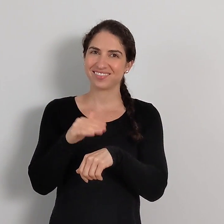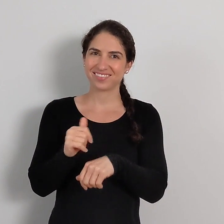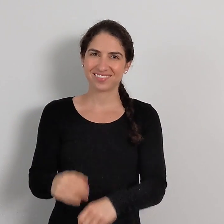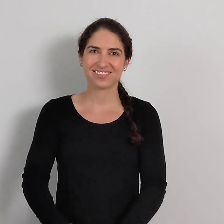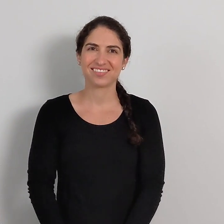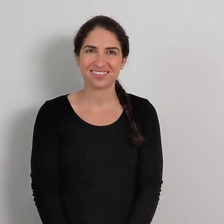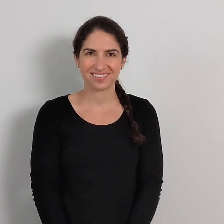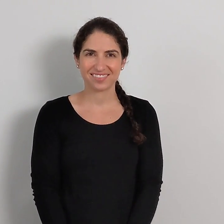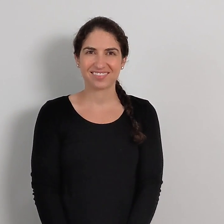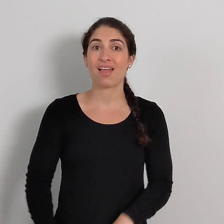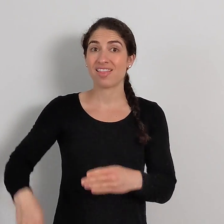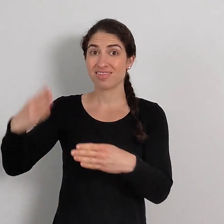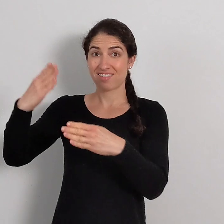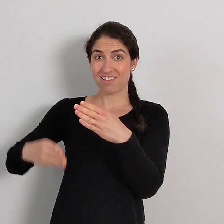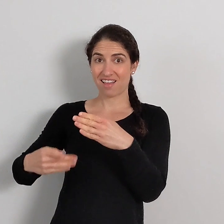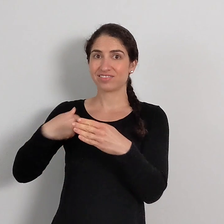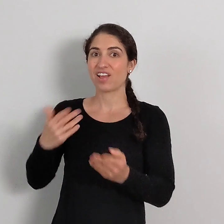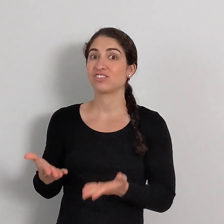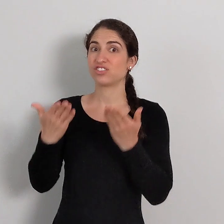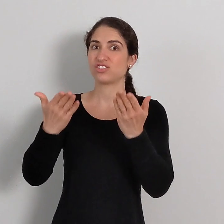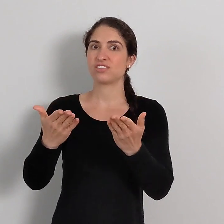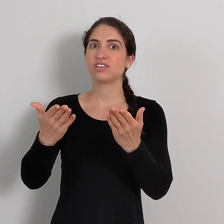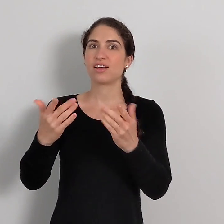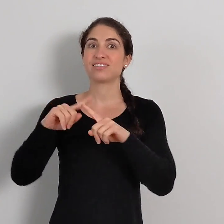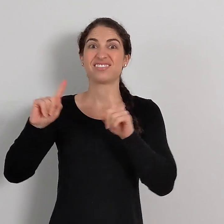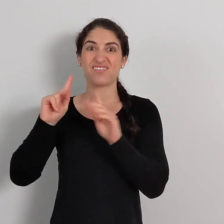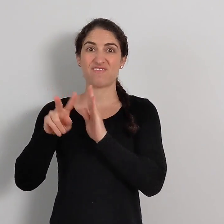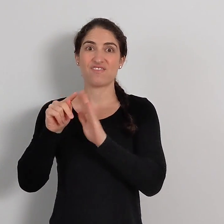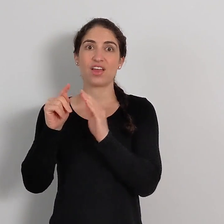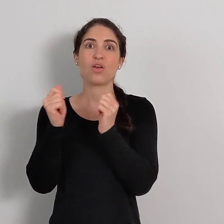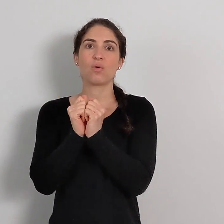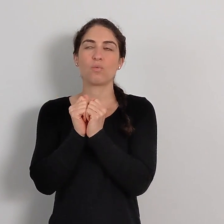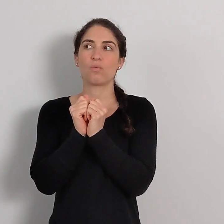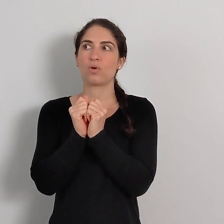and maybe pets. At the end, I'll suggest a different video ...